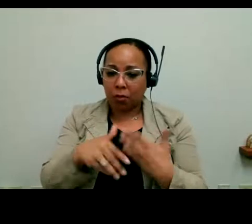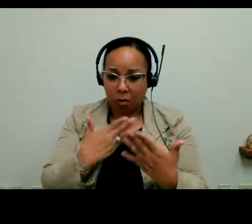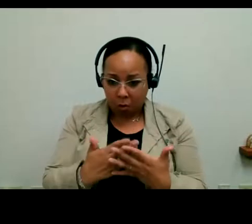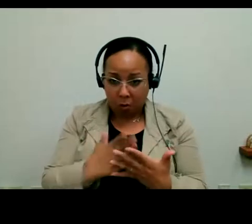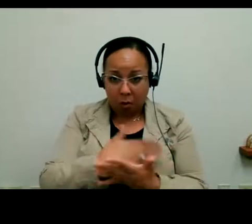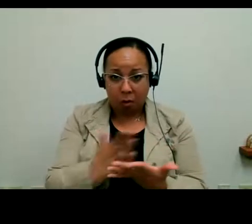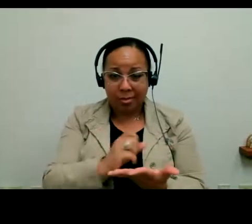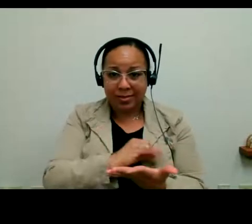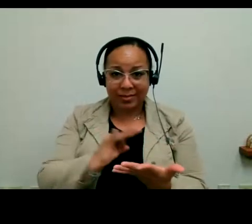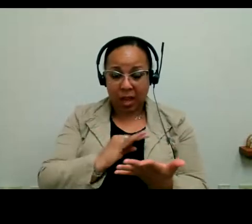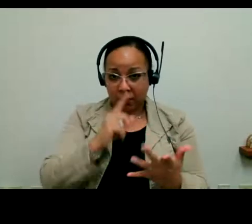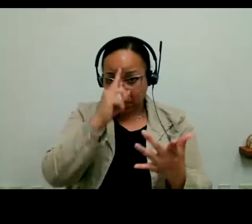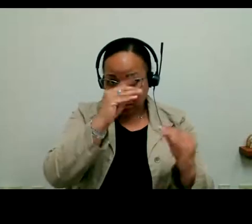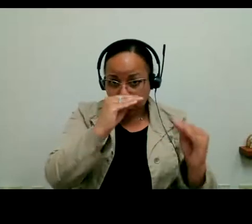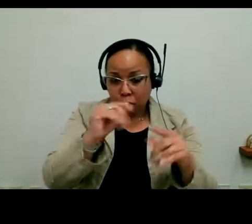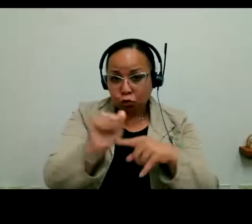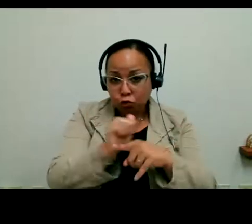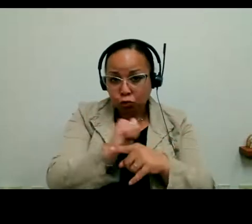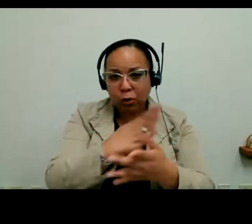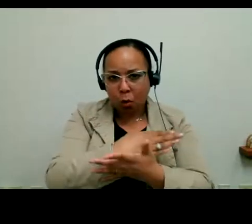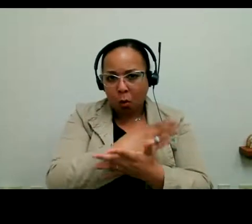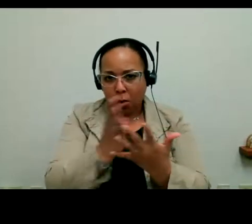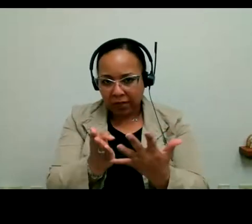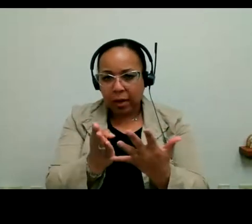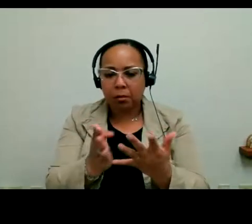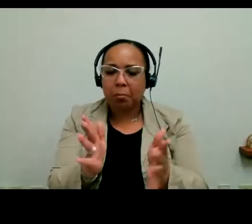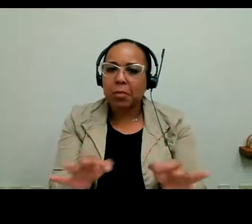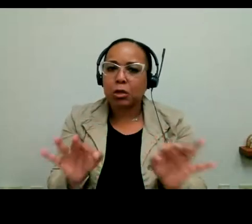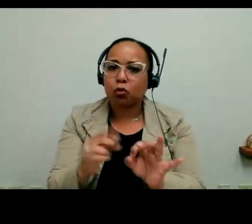the staff tree -- on the -- making sure that we provide that assistance. For